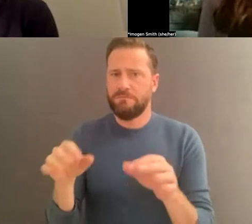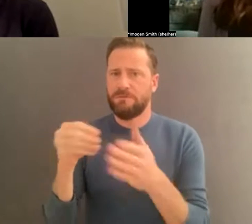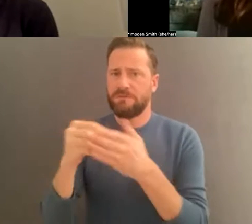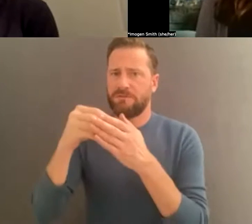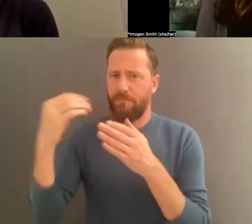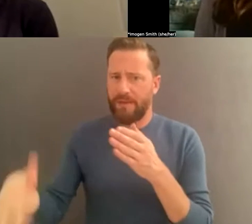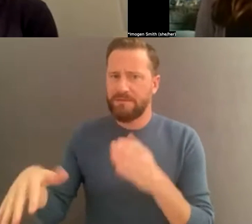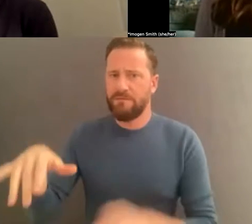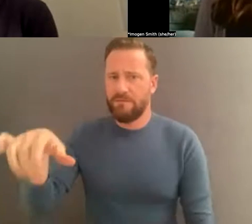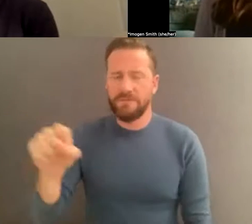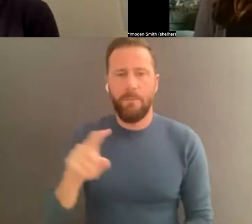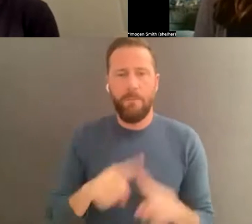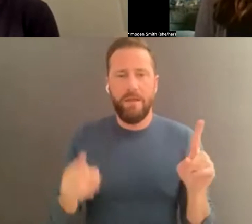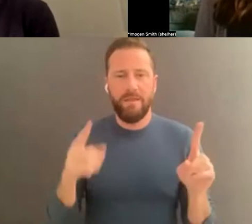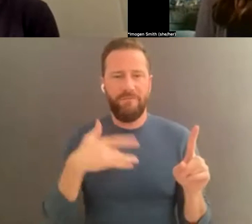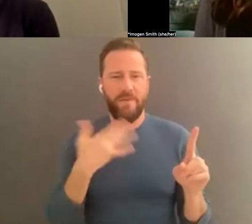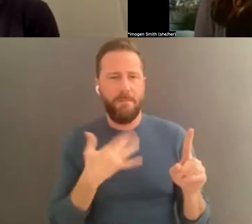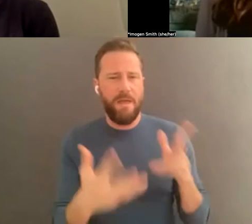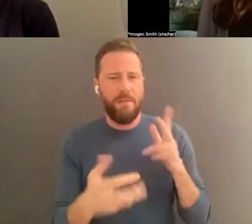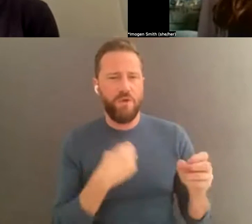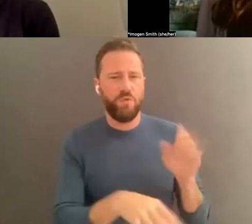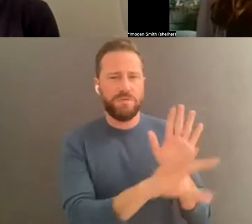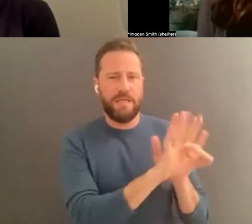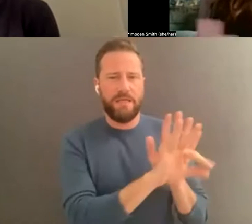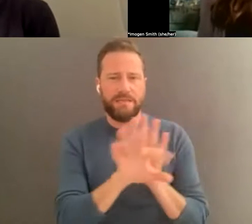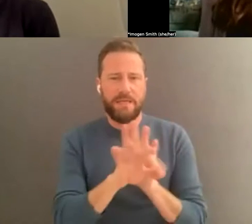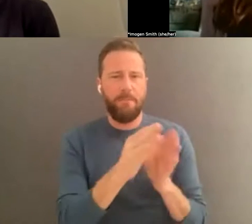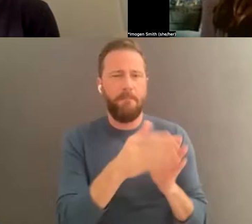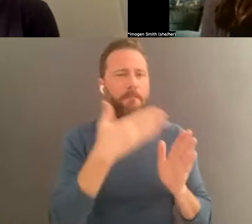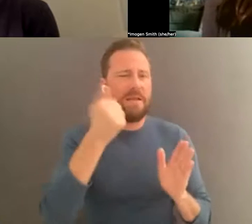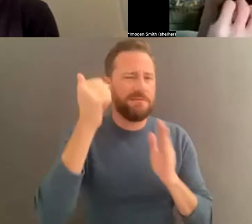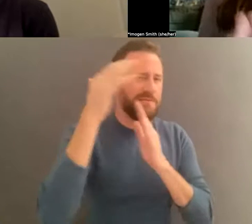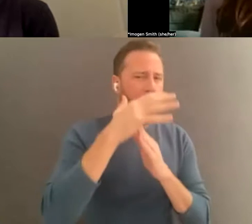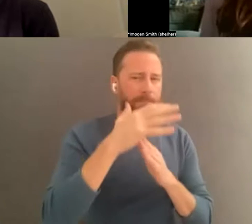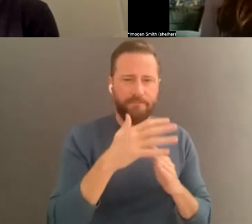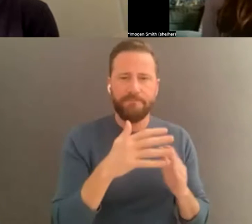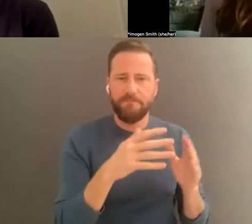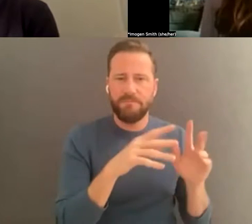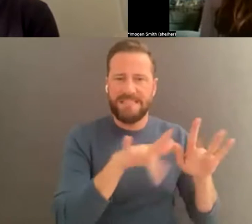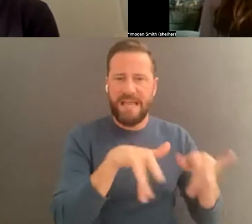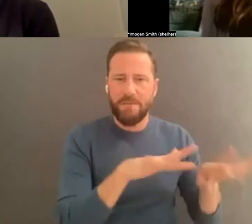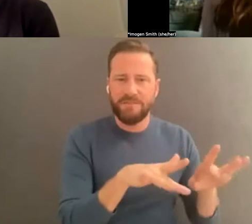s digitized with be extensive. But think about what would be the impact if you lost something?